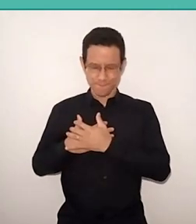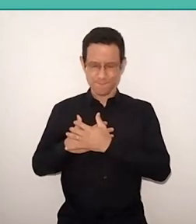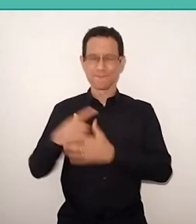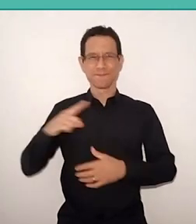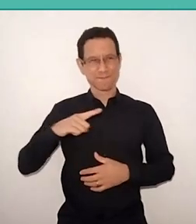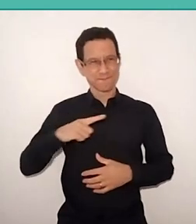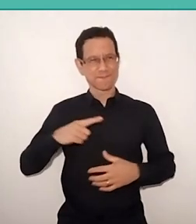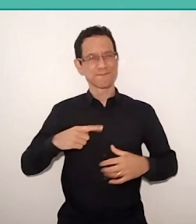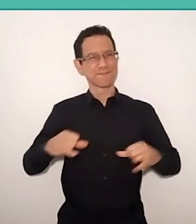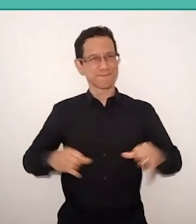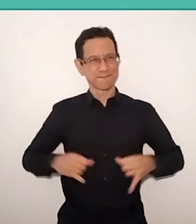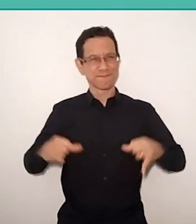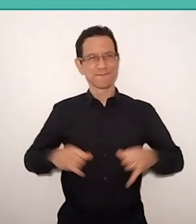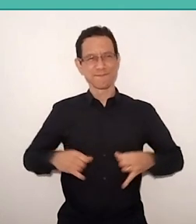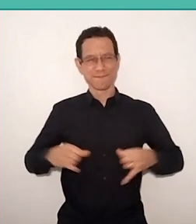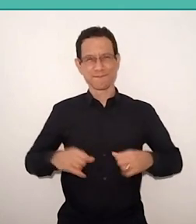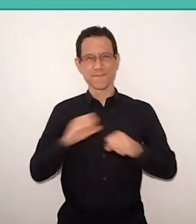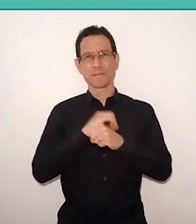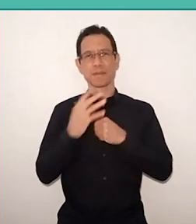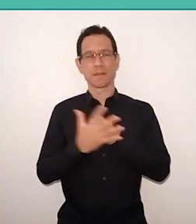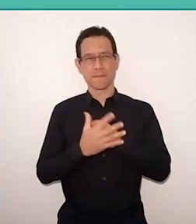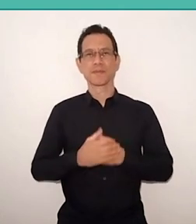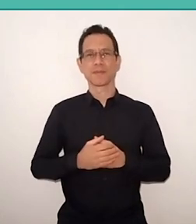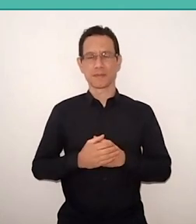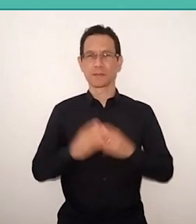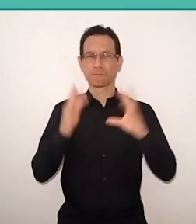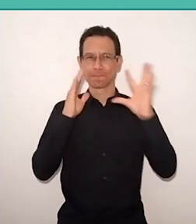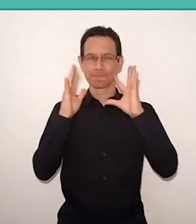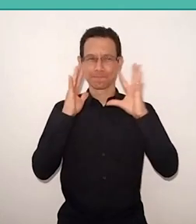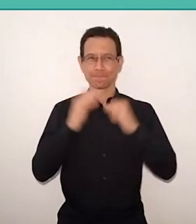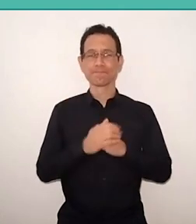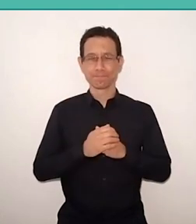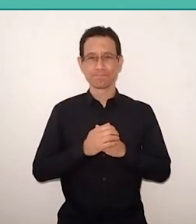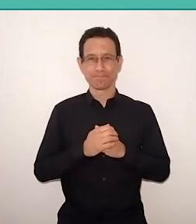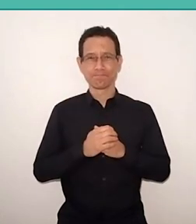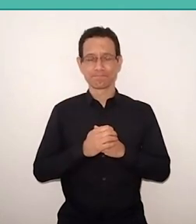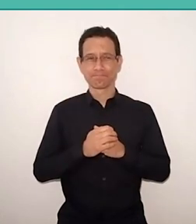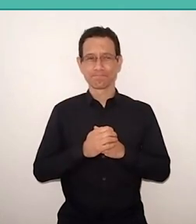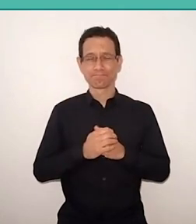the great consequences of the pandemic, potentiated by neglect and by the government